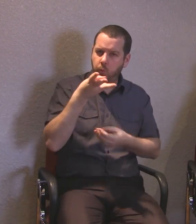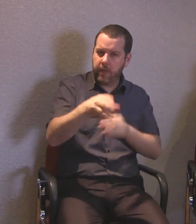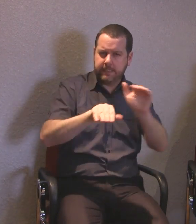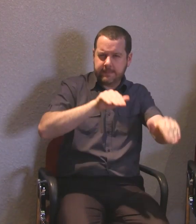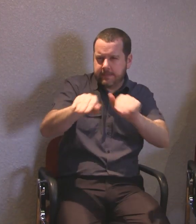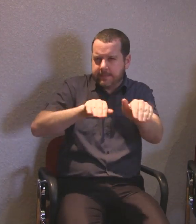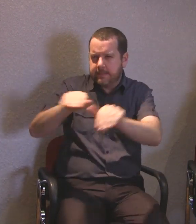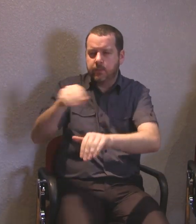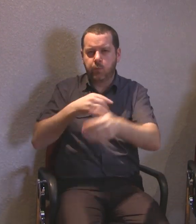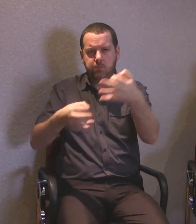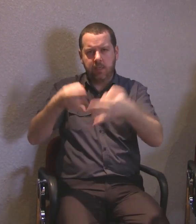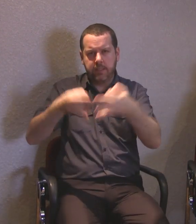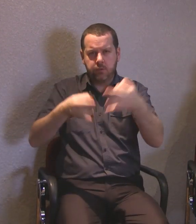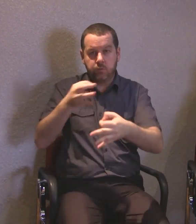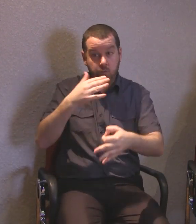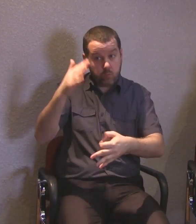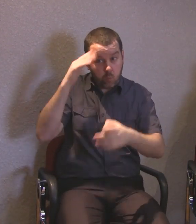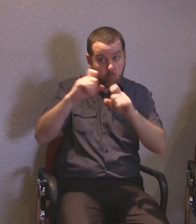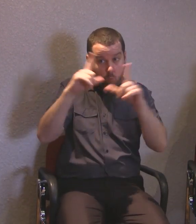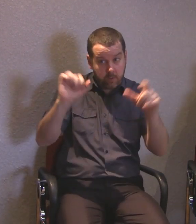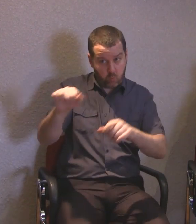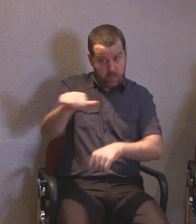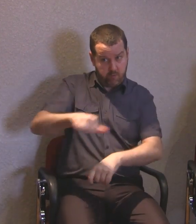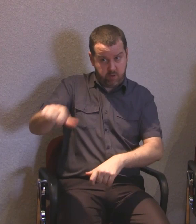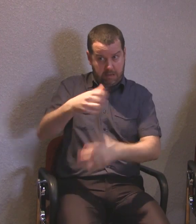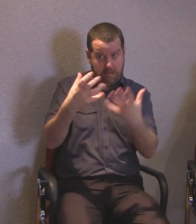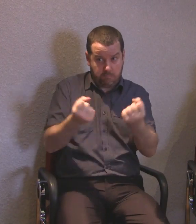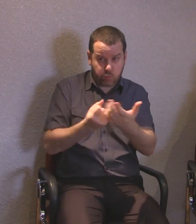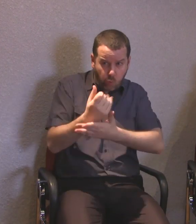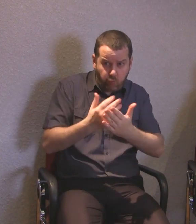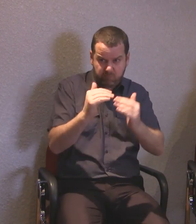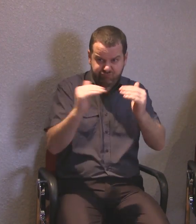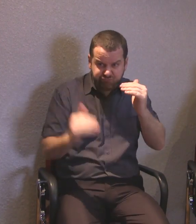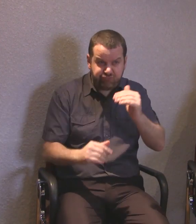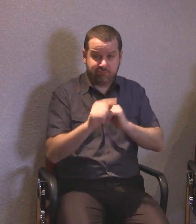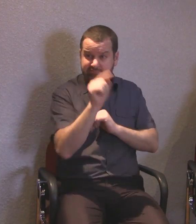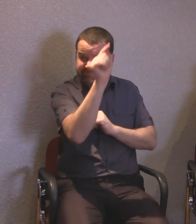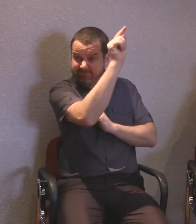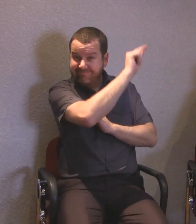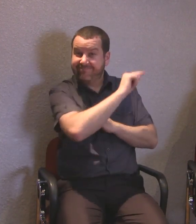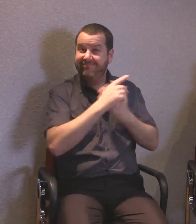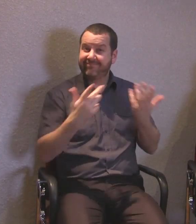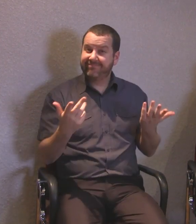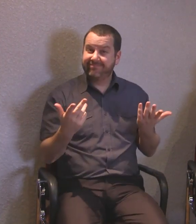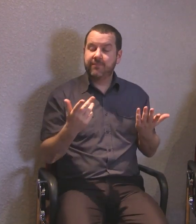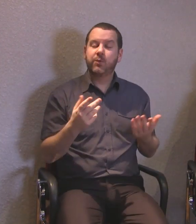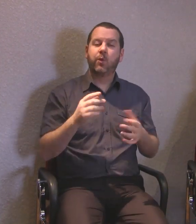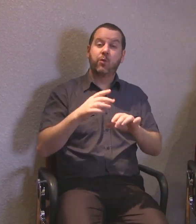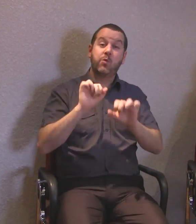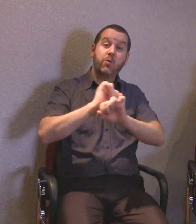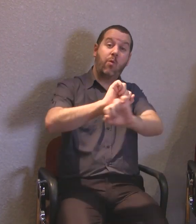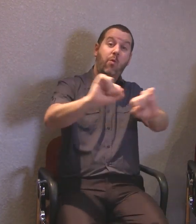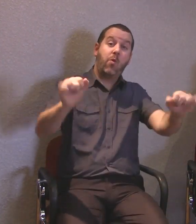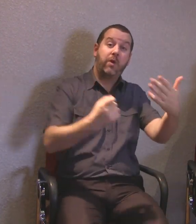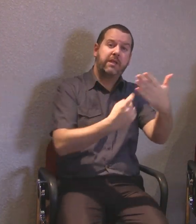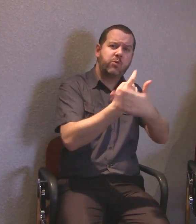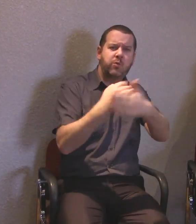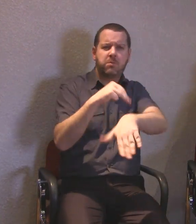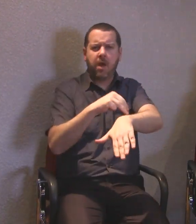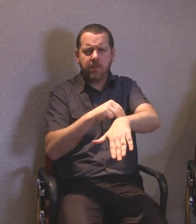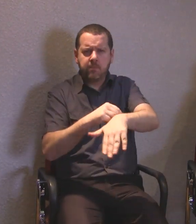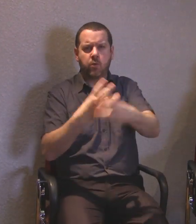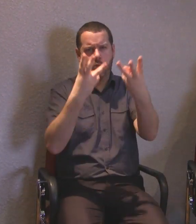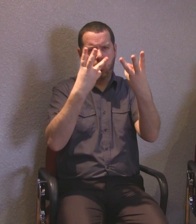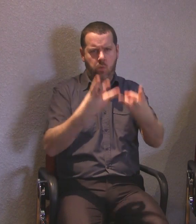By doing this we can put your issues on the political agenda